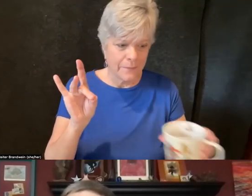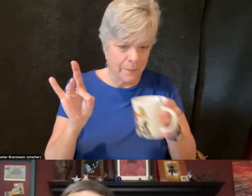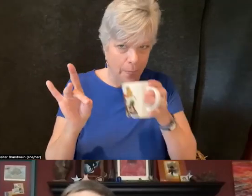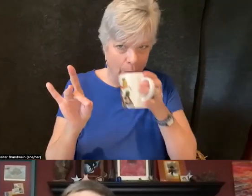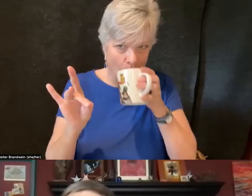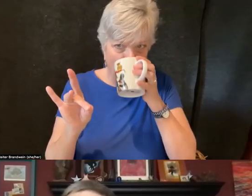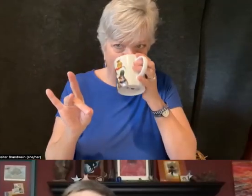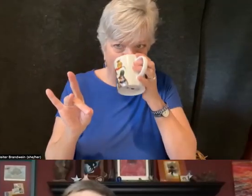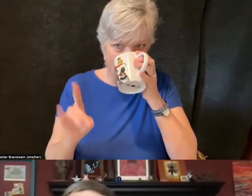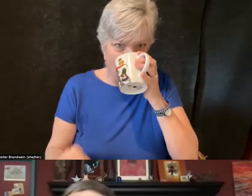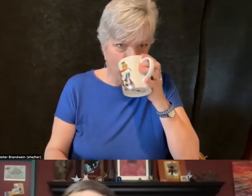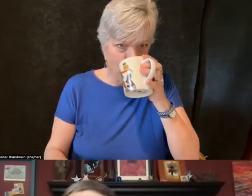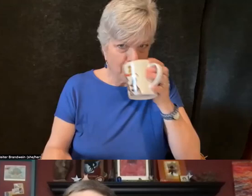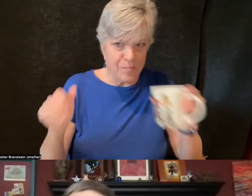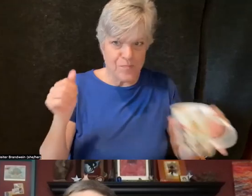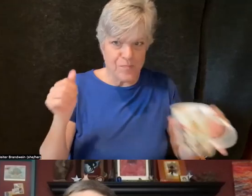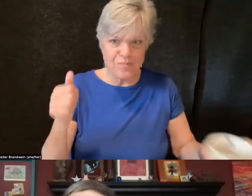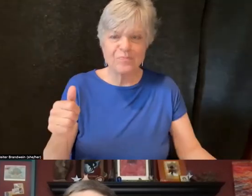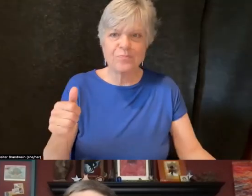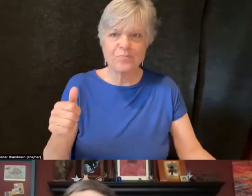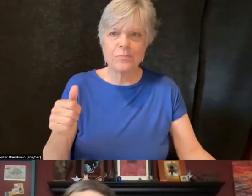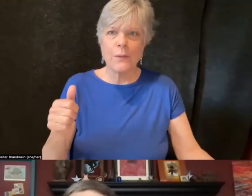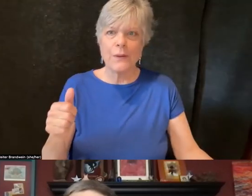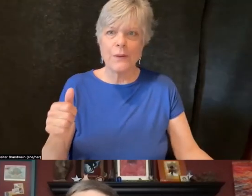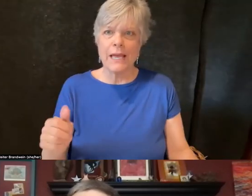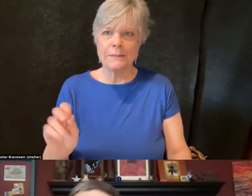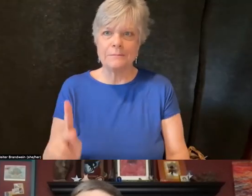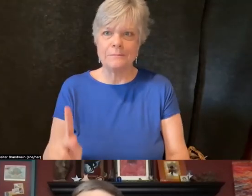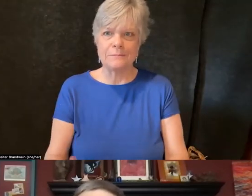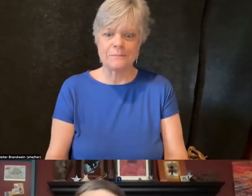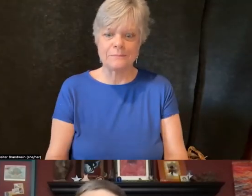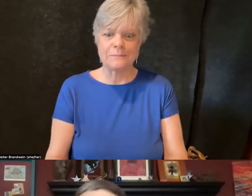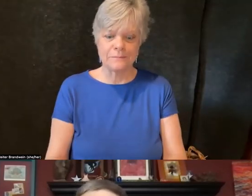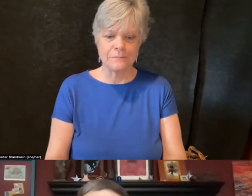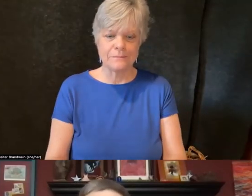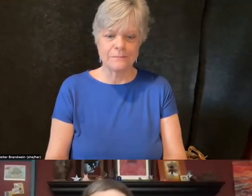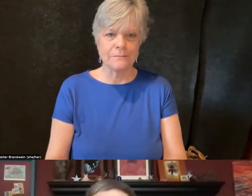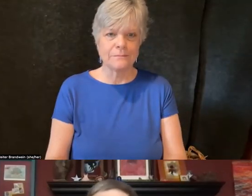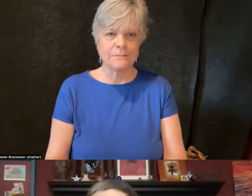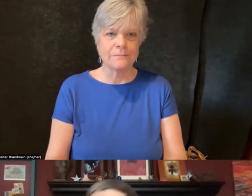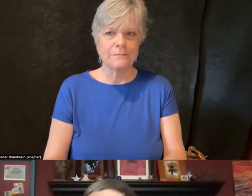Okay, the first... Oh, let's see. I have two hands raised right now.